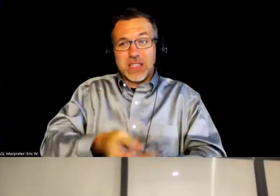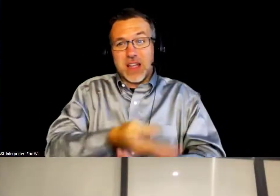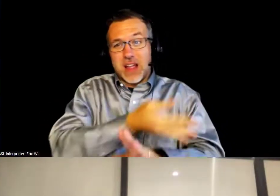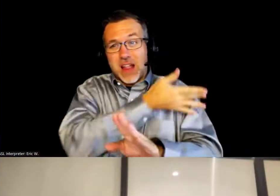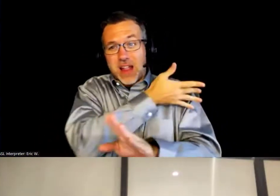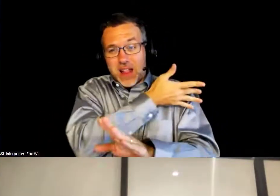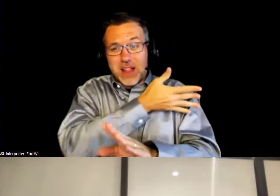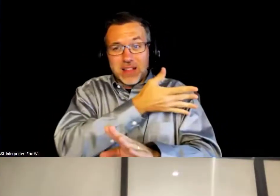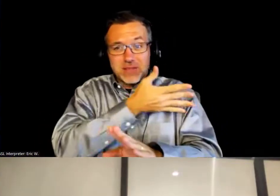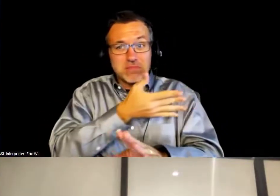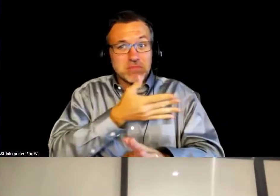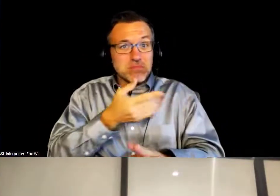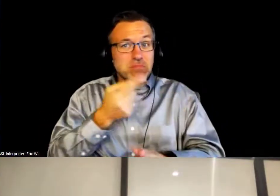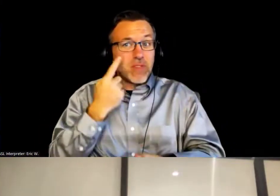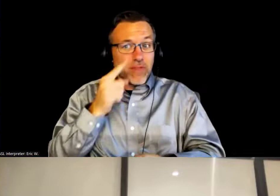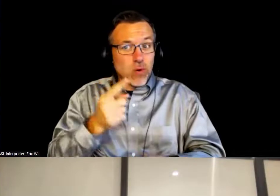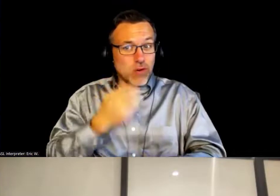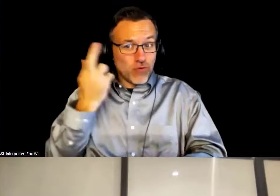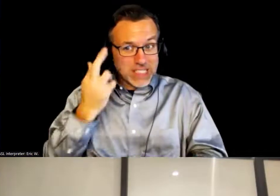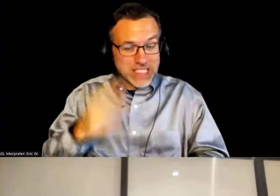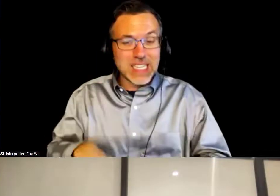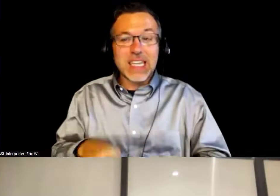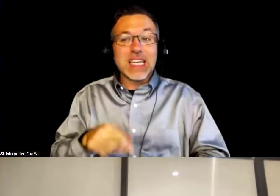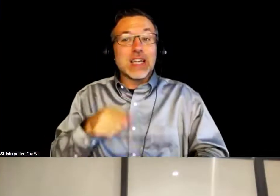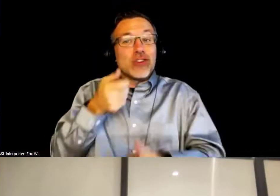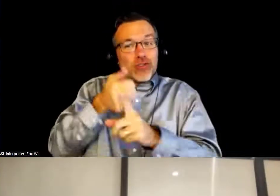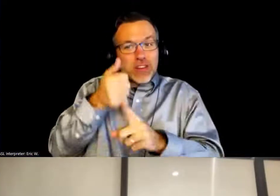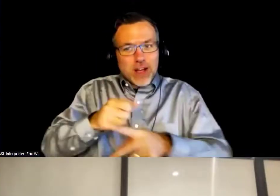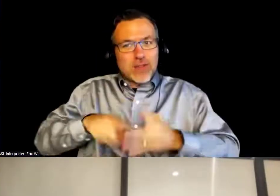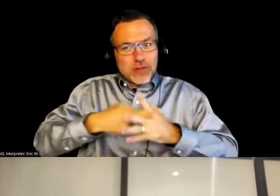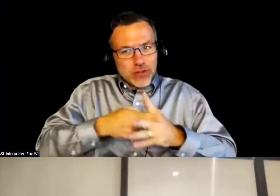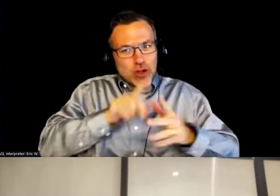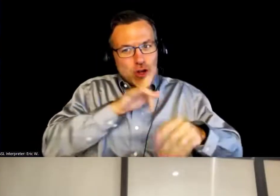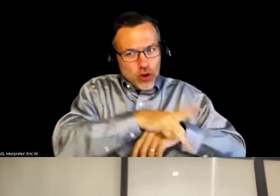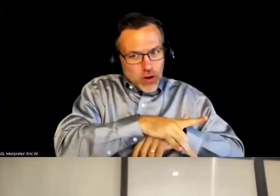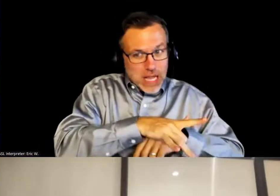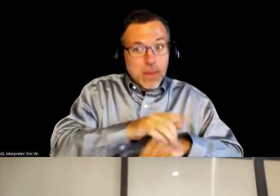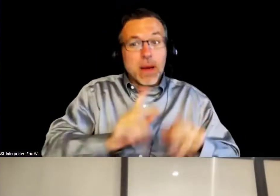and it's not only you starting early, but your letter writers also have to start early.